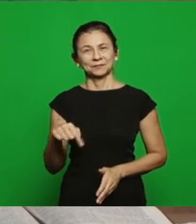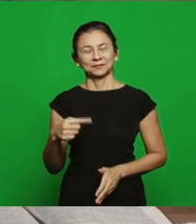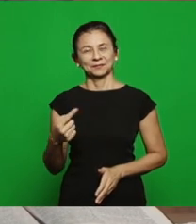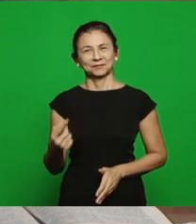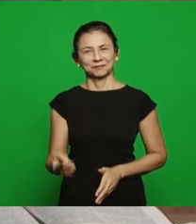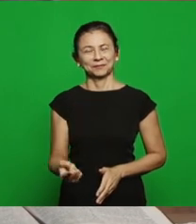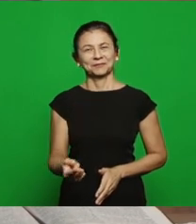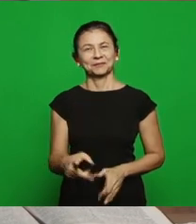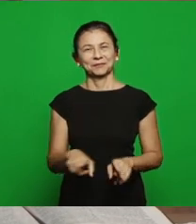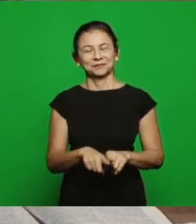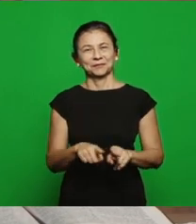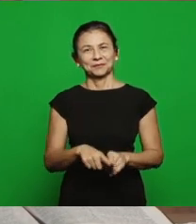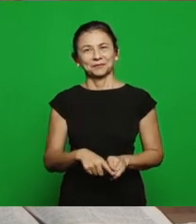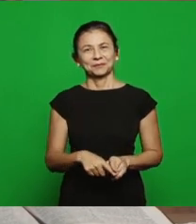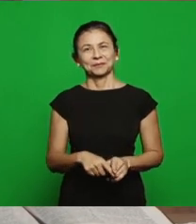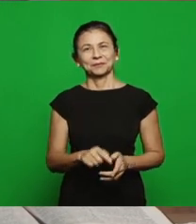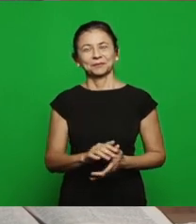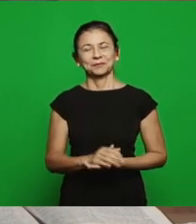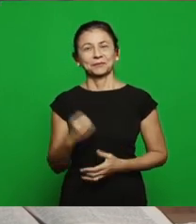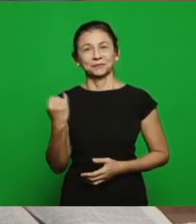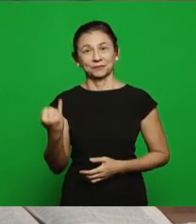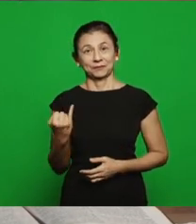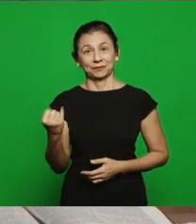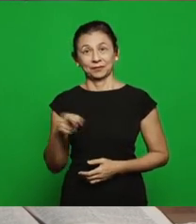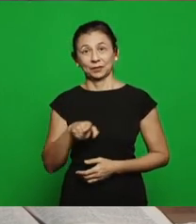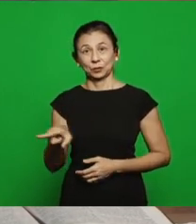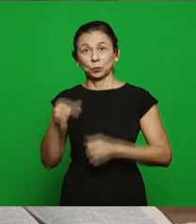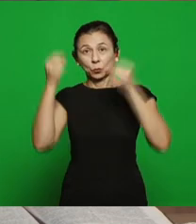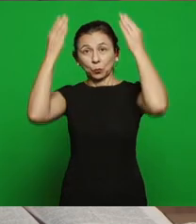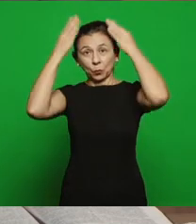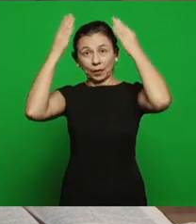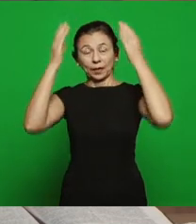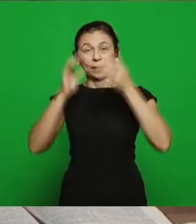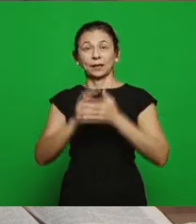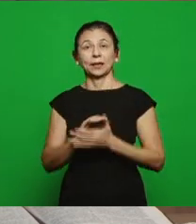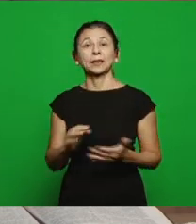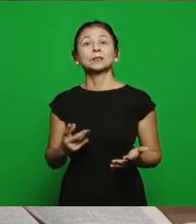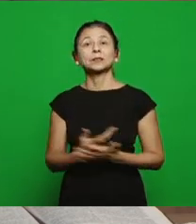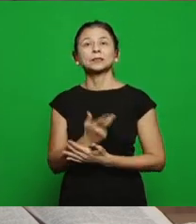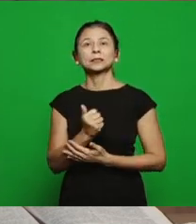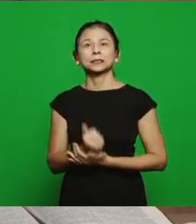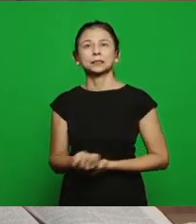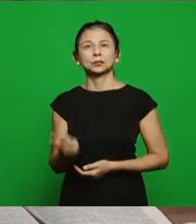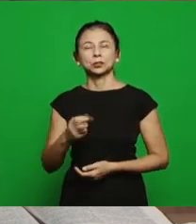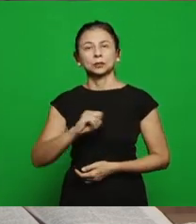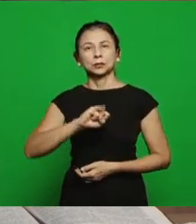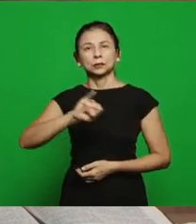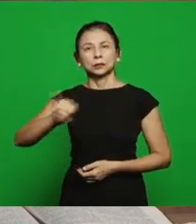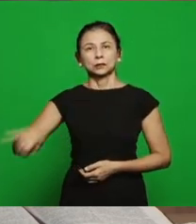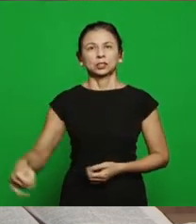draws our attention is: in King Ahab's days there was the reconstruction of Jericho, a rebellion